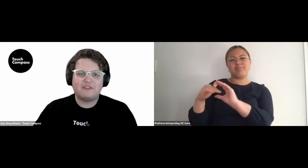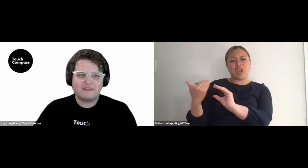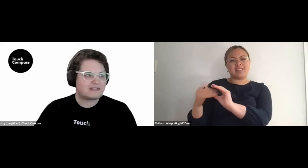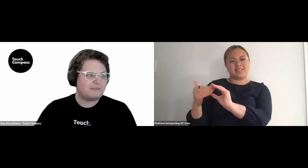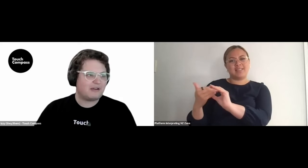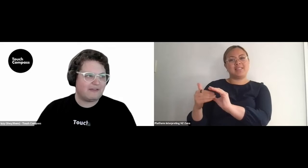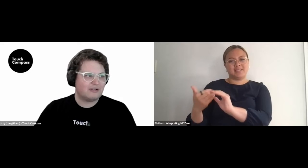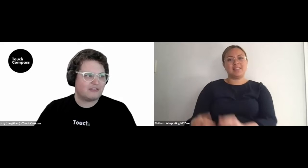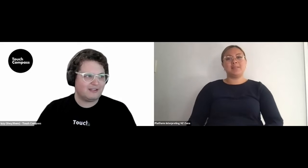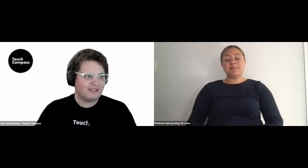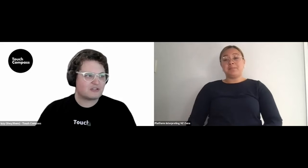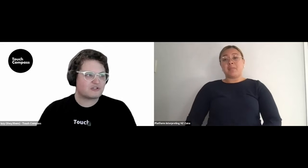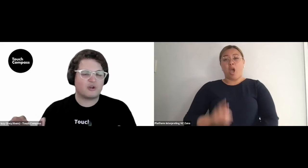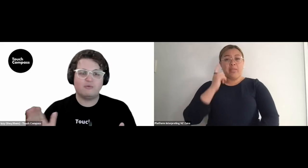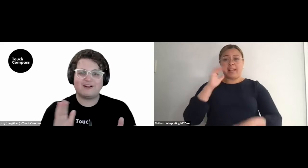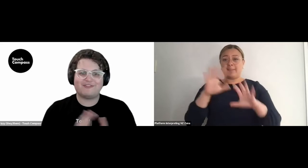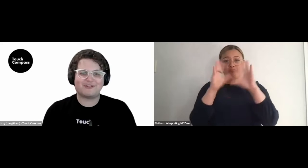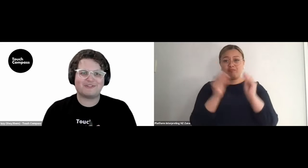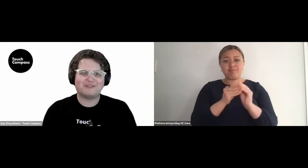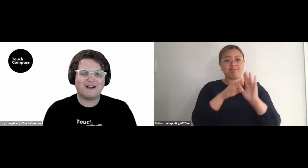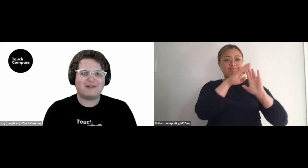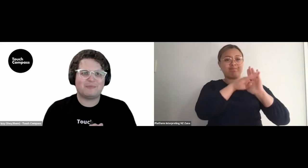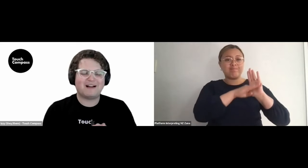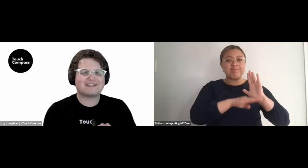I think that's about everything, so without further ado, I will pass